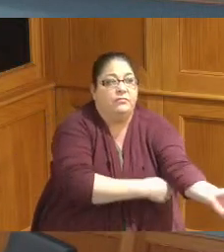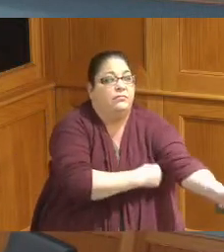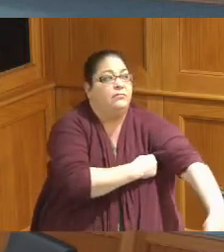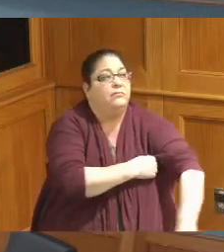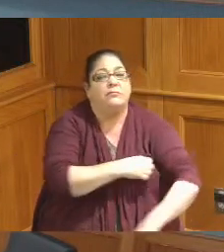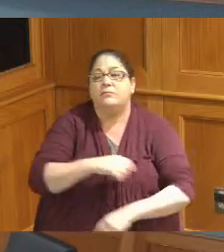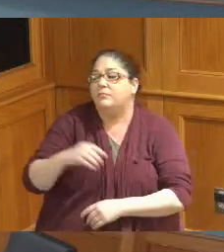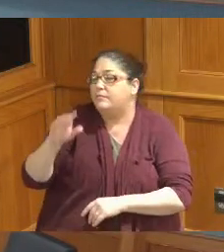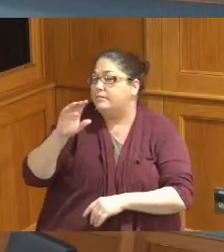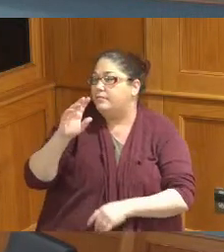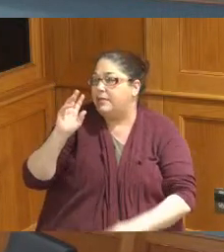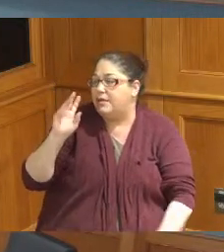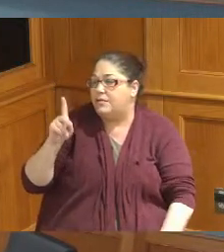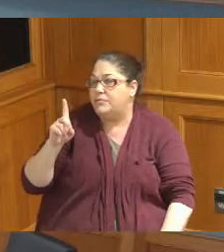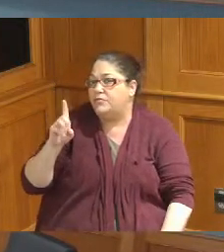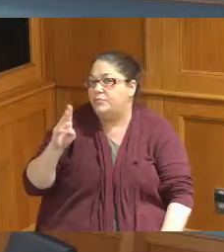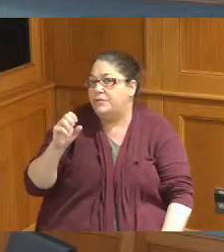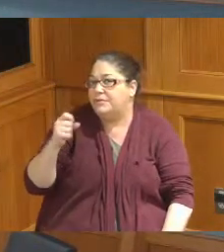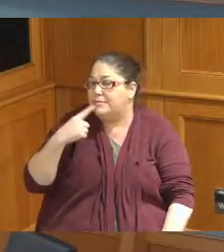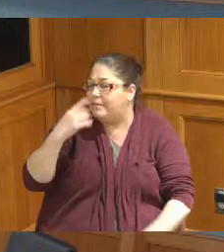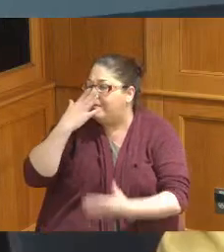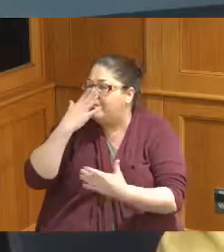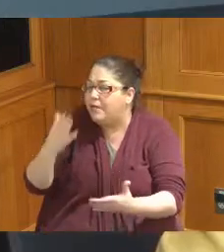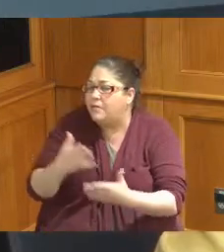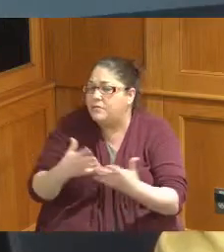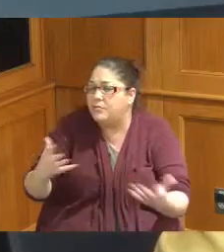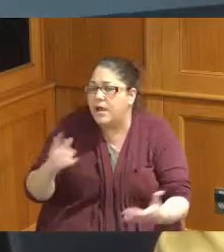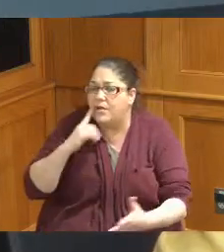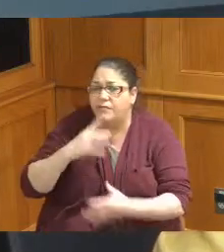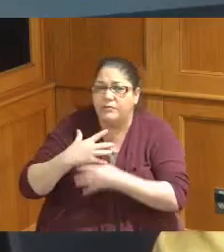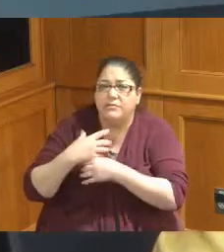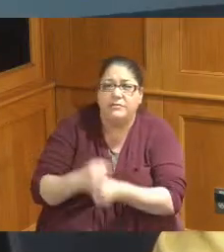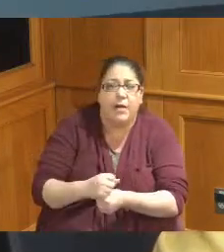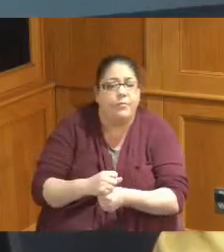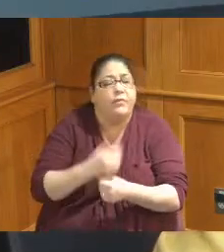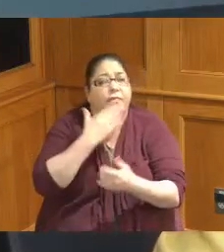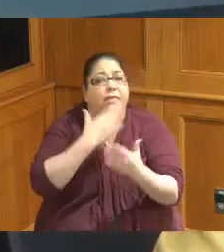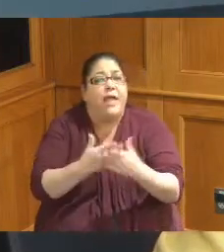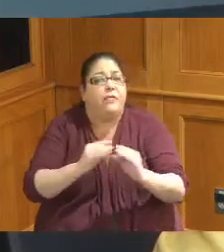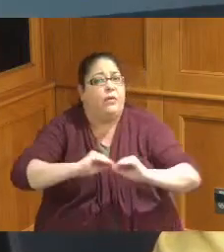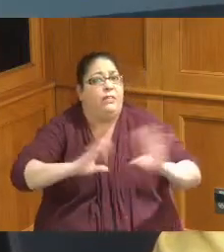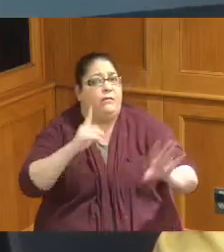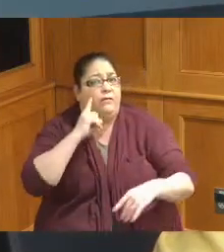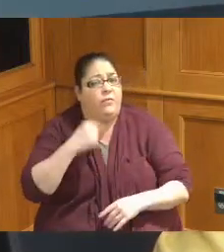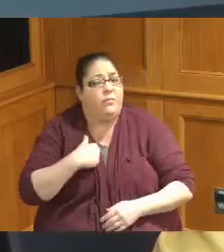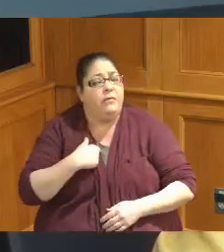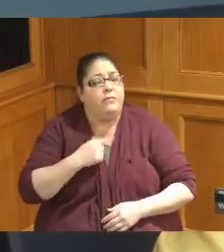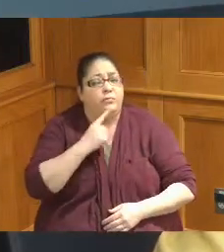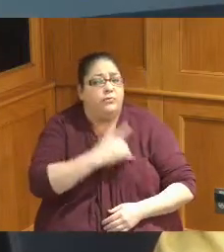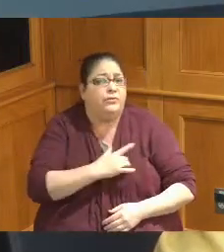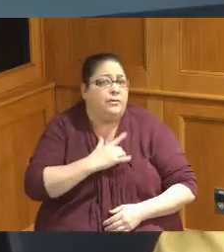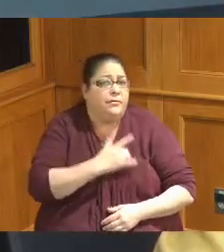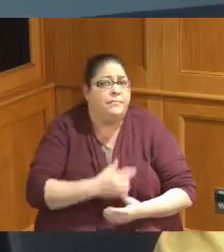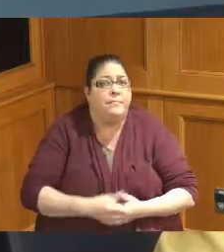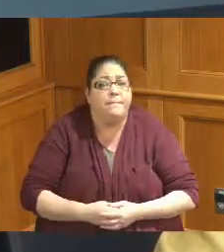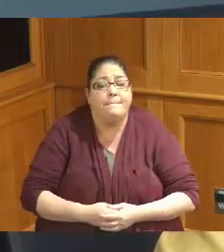of a difficult situation so I was able to follow that and I appreciate that and also the fact that